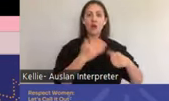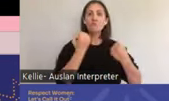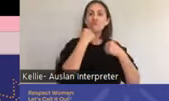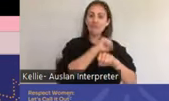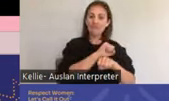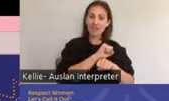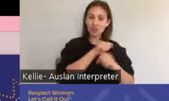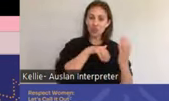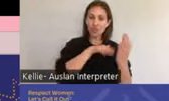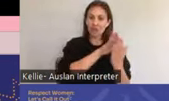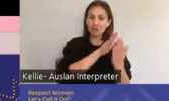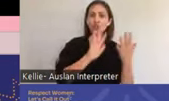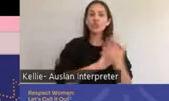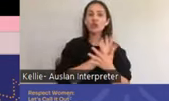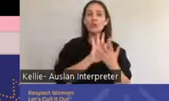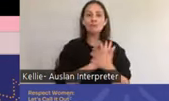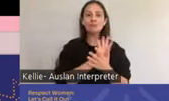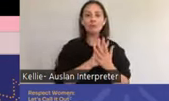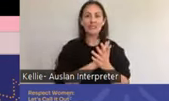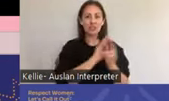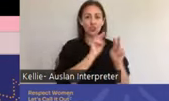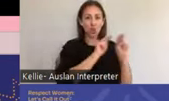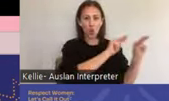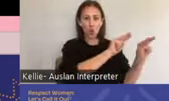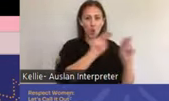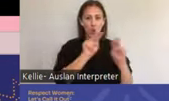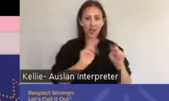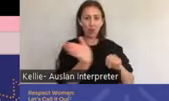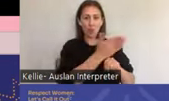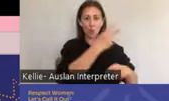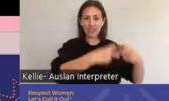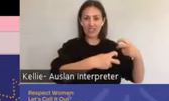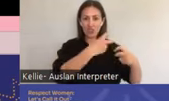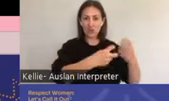address the social determinants of sexual and reproductive health, prevent ill health,